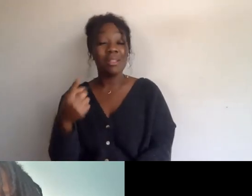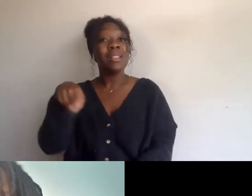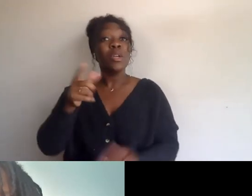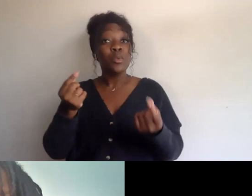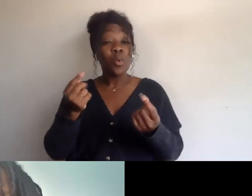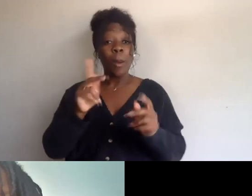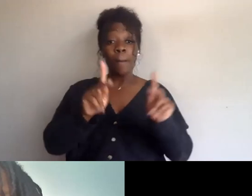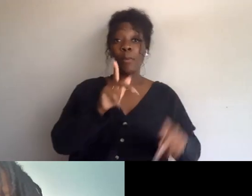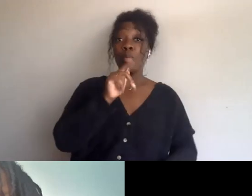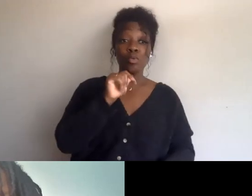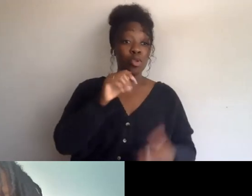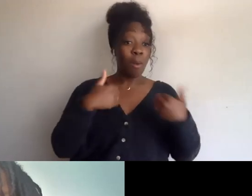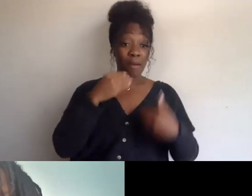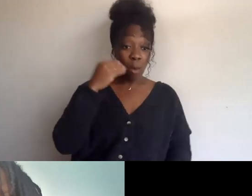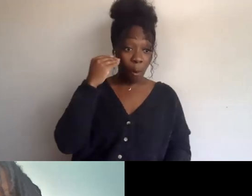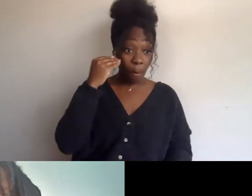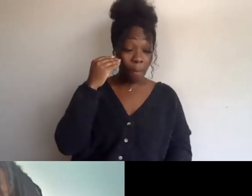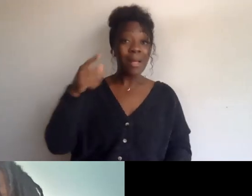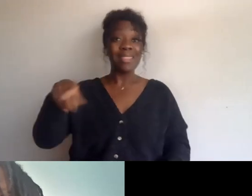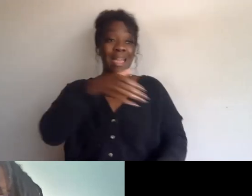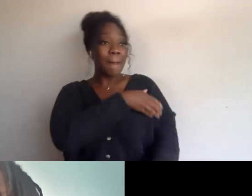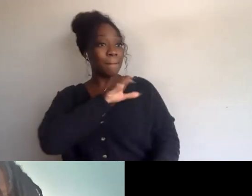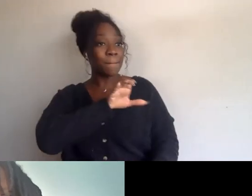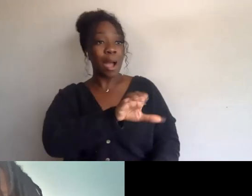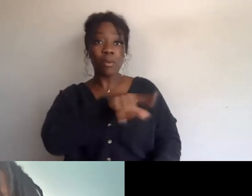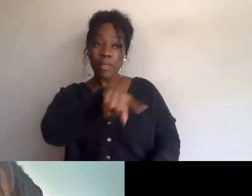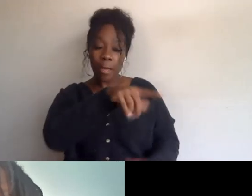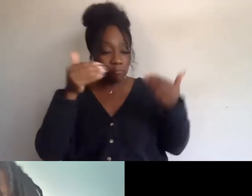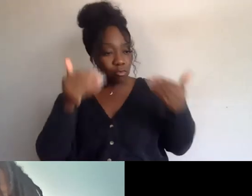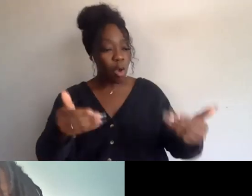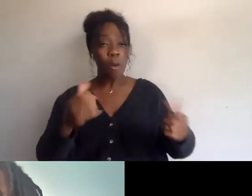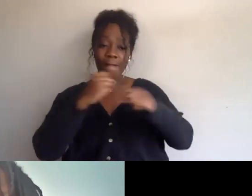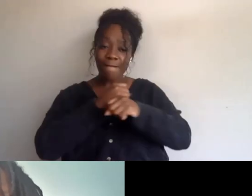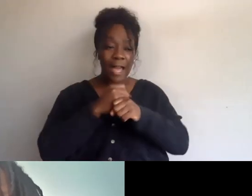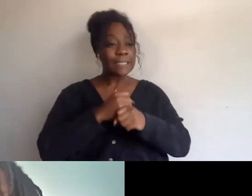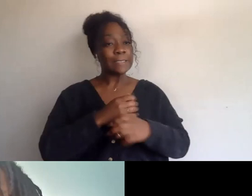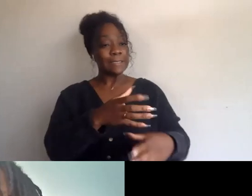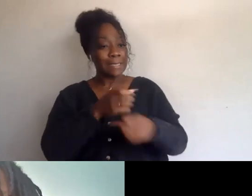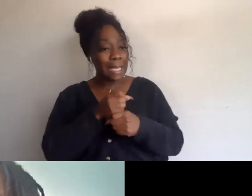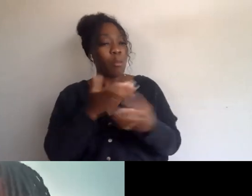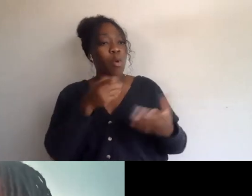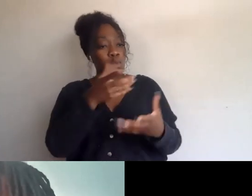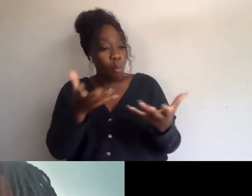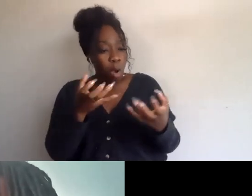to fight for their own interests, and it's really grounded again in the Black radical tradition,